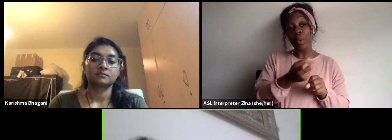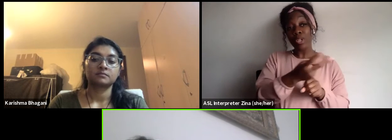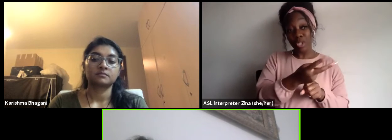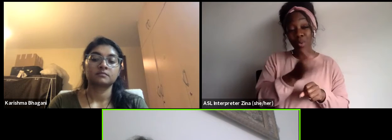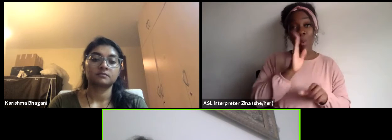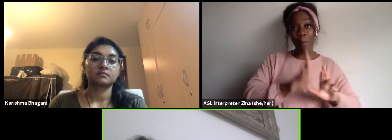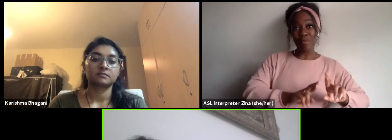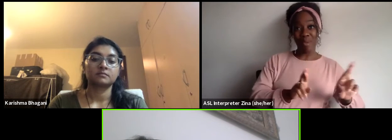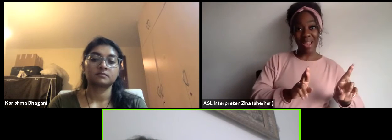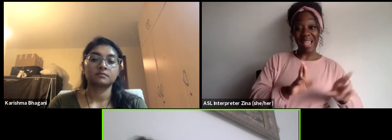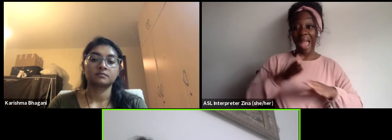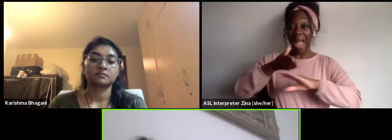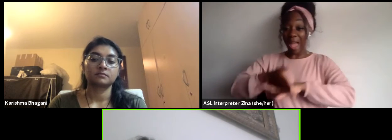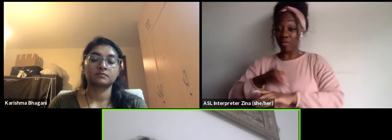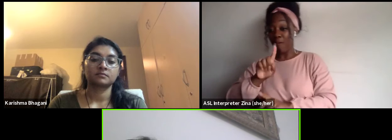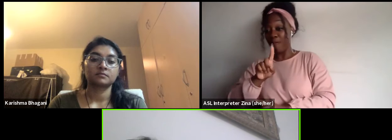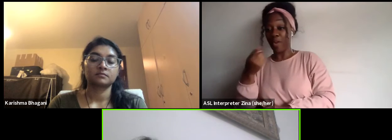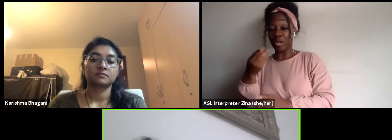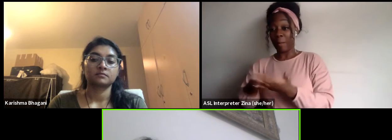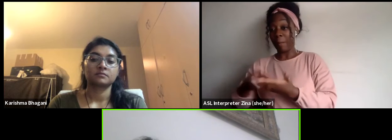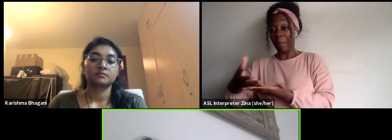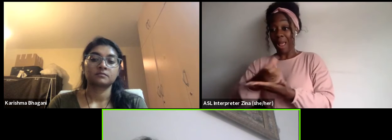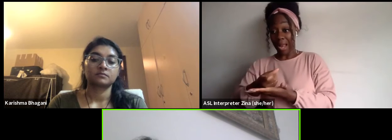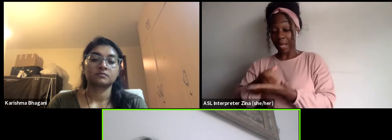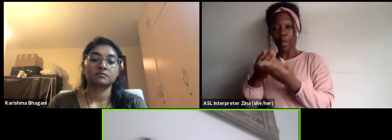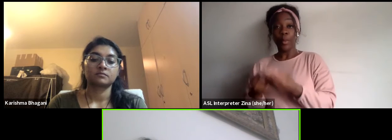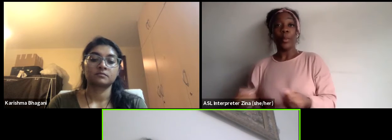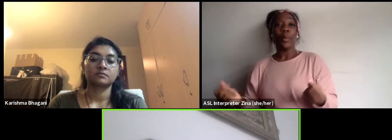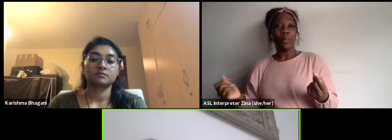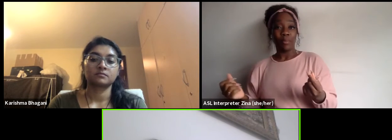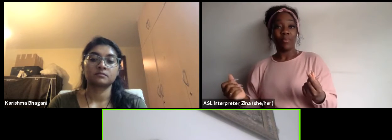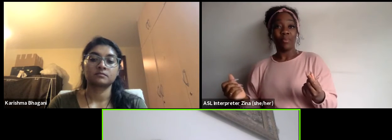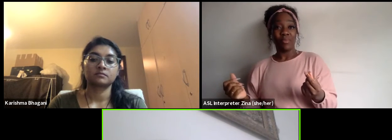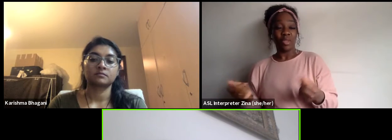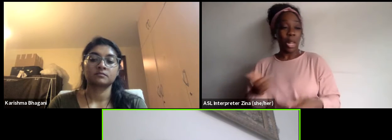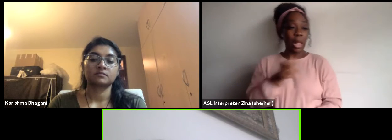So my advice is from the start work on having resources